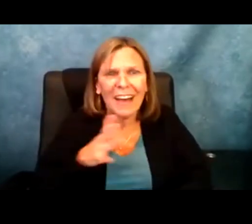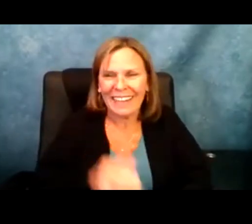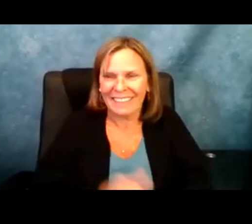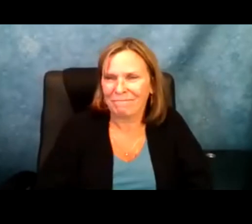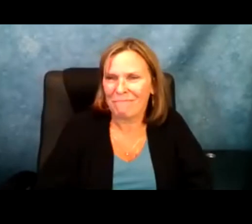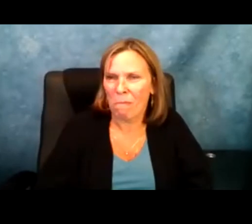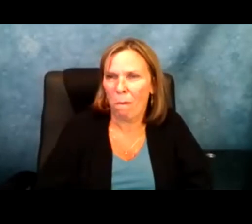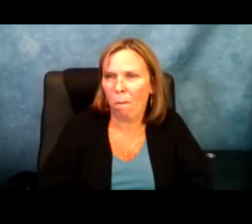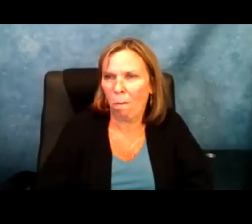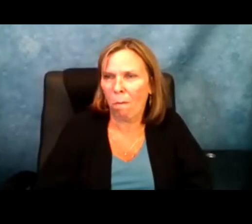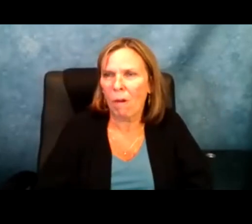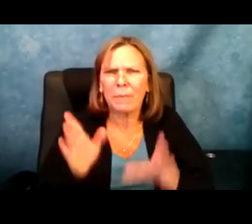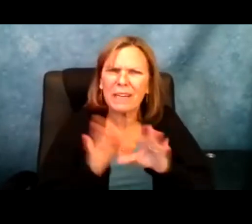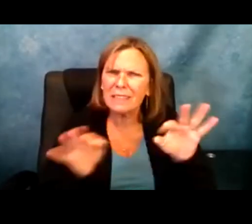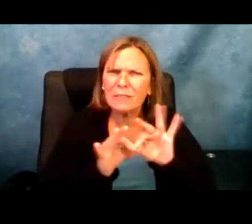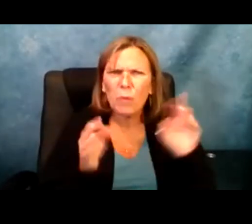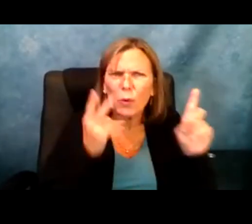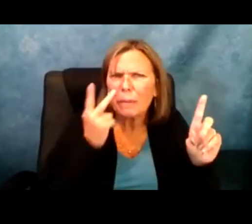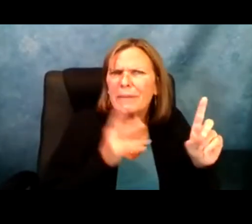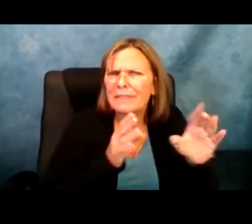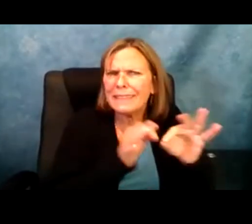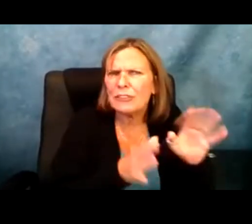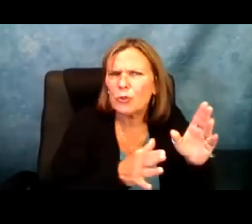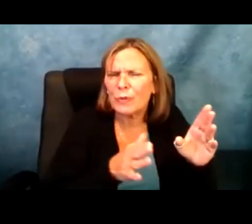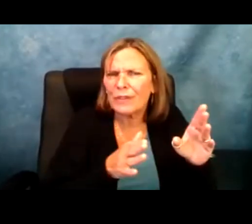off unless you are speaking. We want to be sure that interpreter